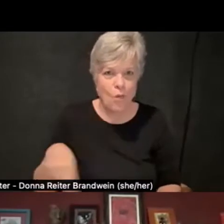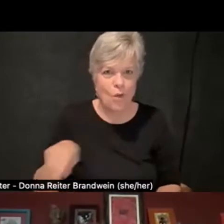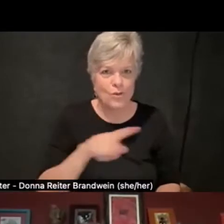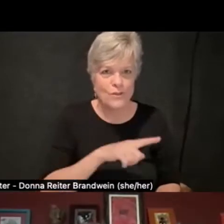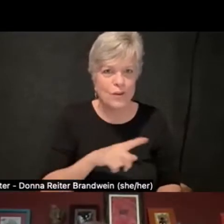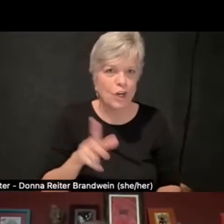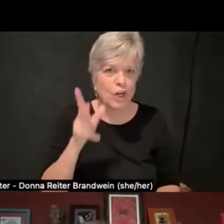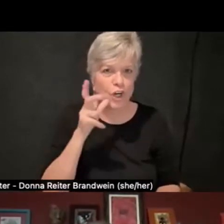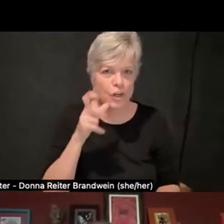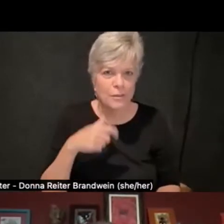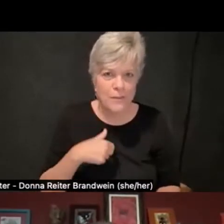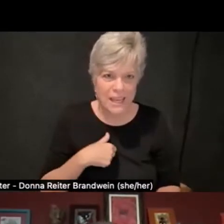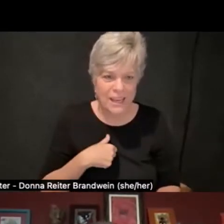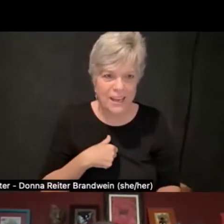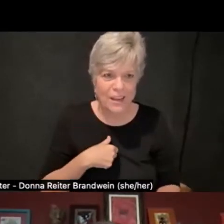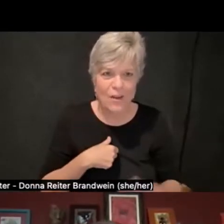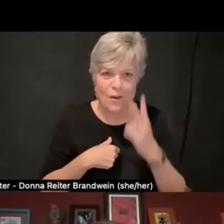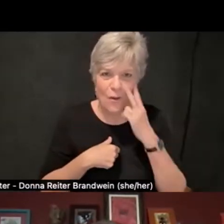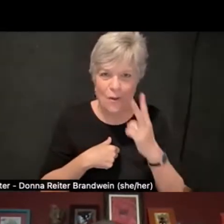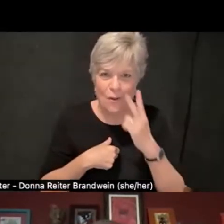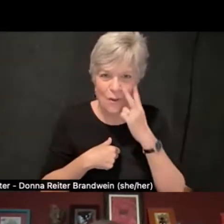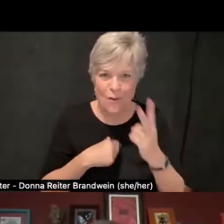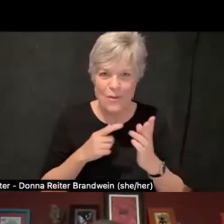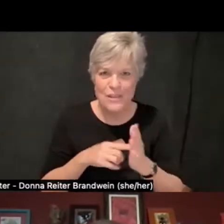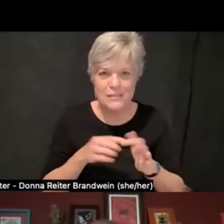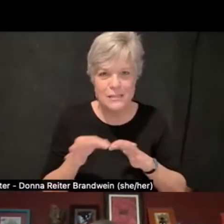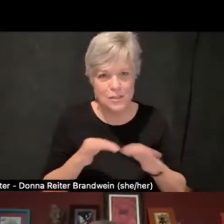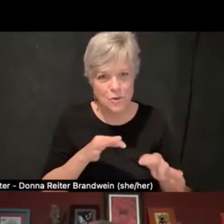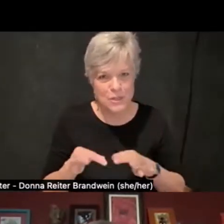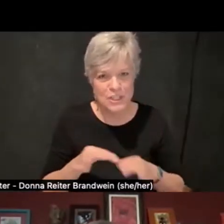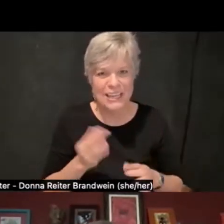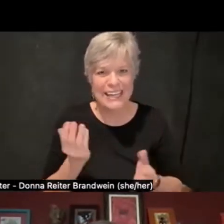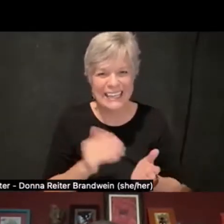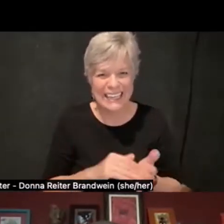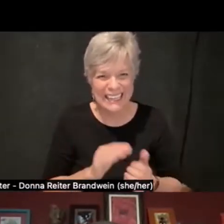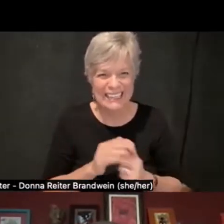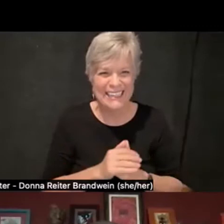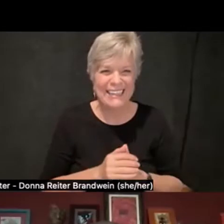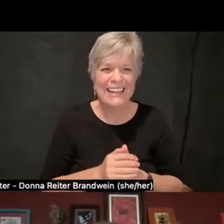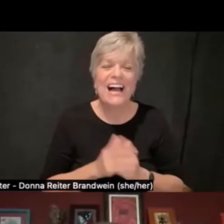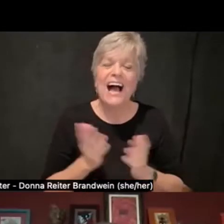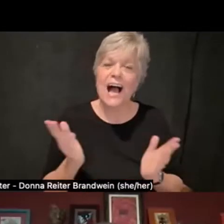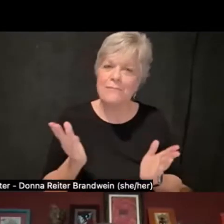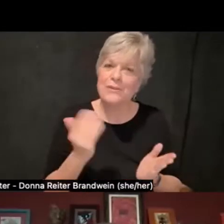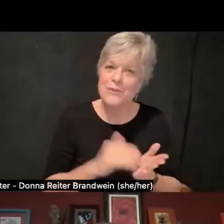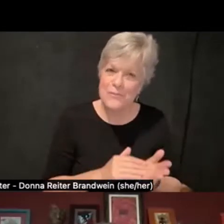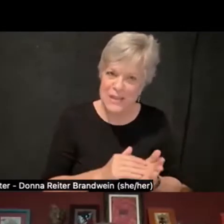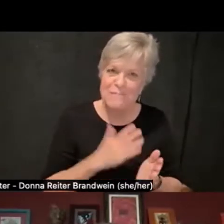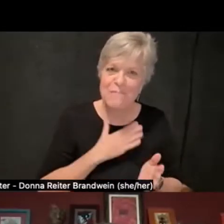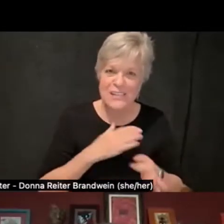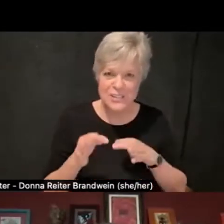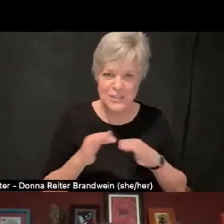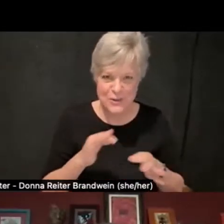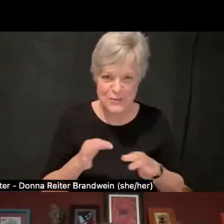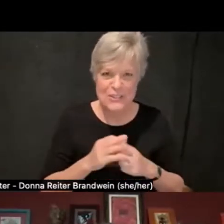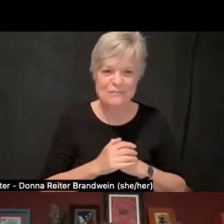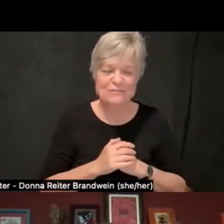or accessed otherwise this description. I'm going to repeat in the spirit of accessibility, and I wanna thank Margaret and Javin